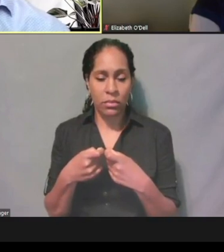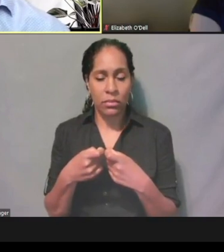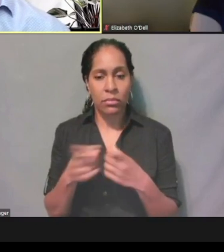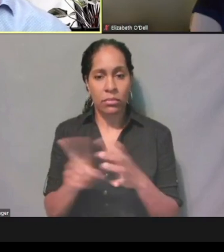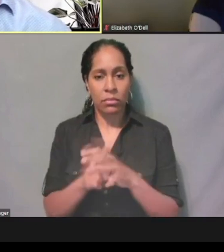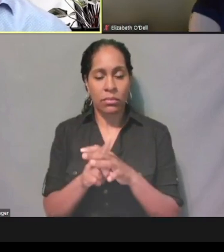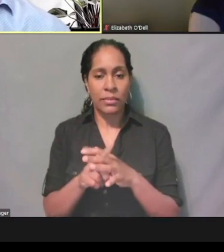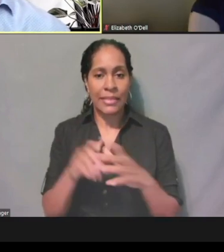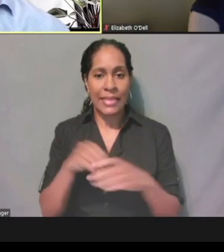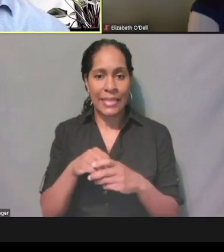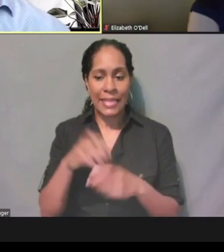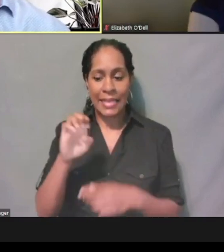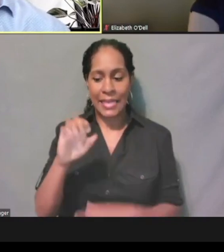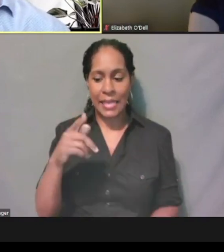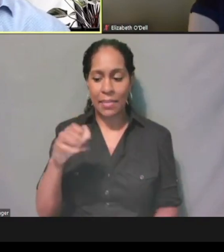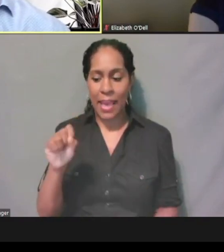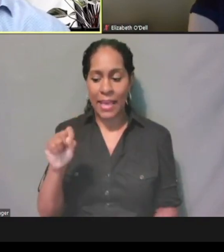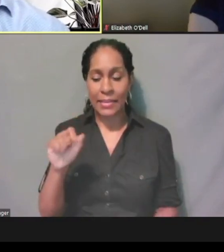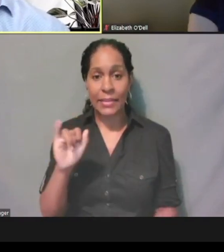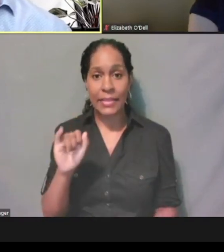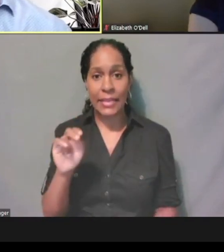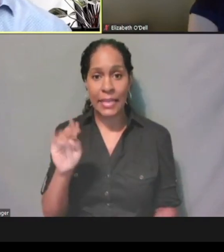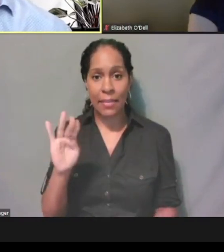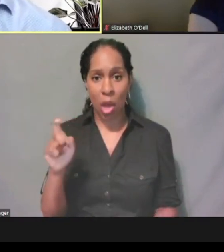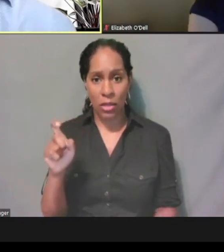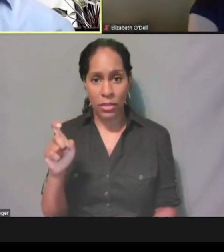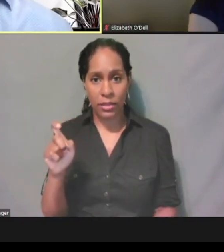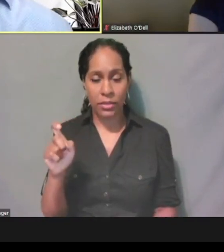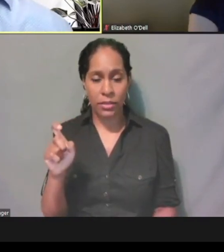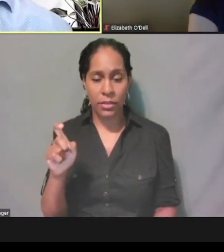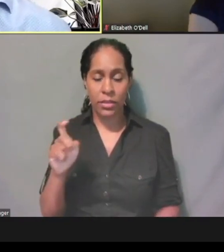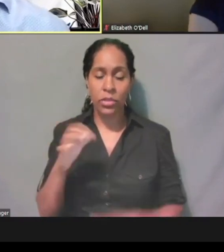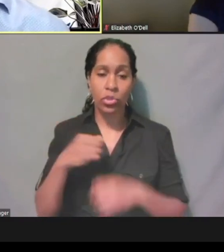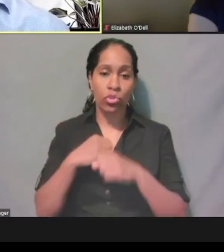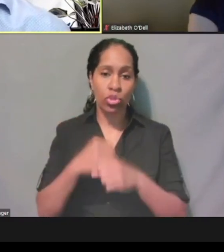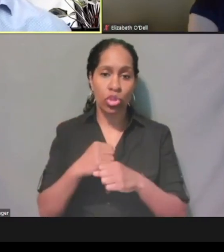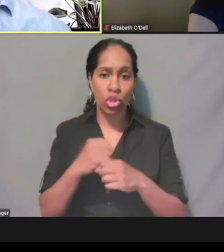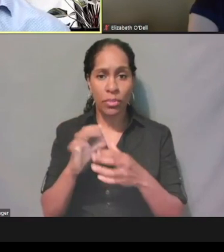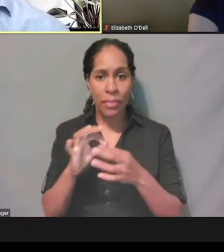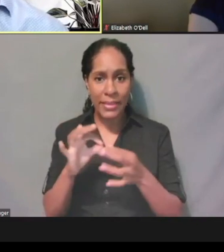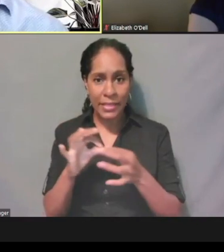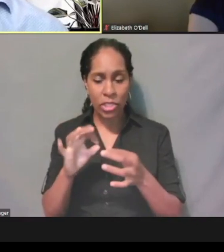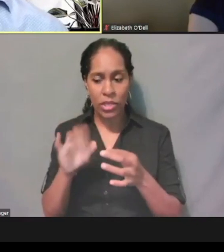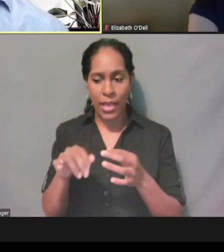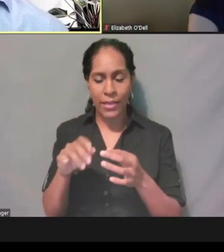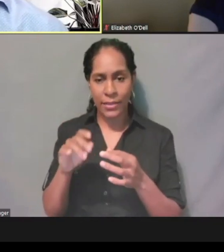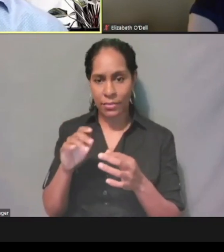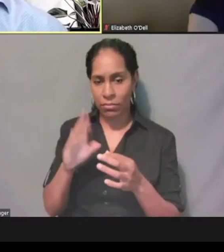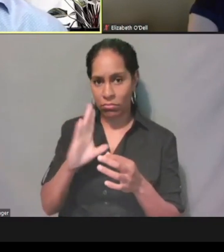So the secure messages as the FYI, Hey, I really need these pay stubs is not,